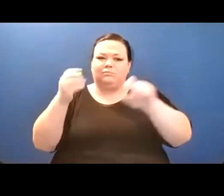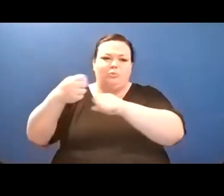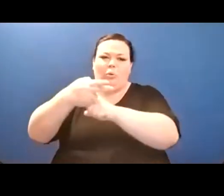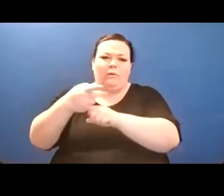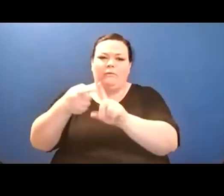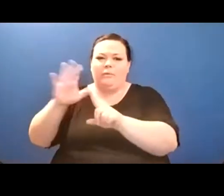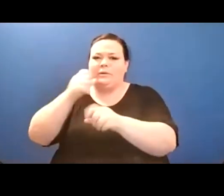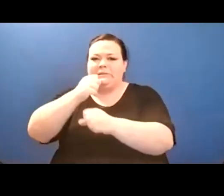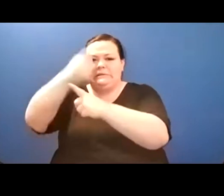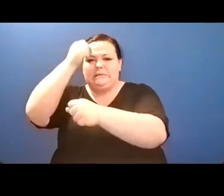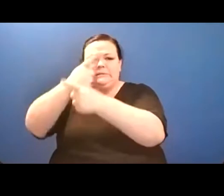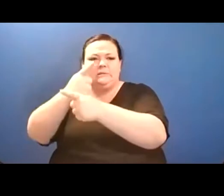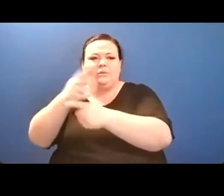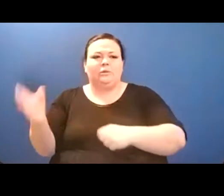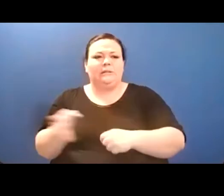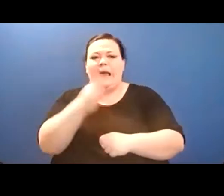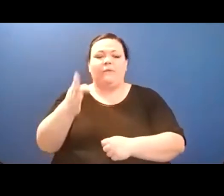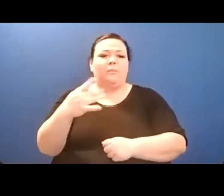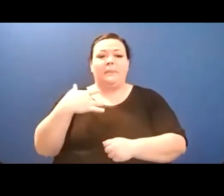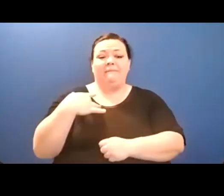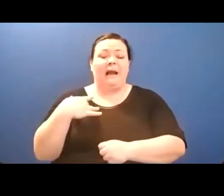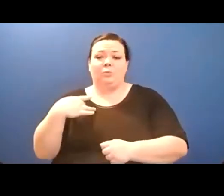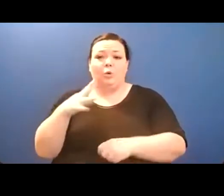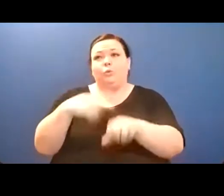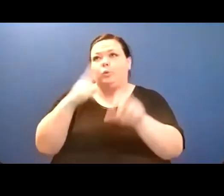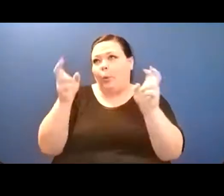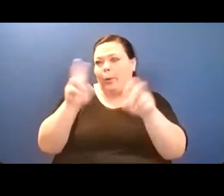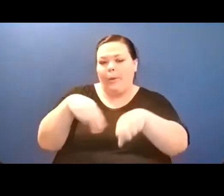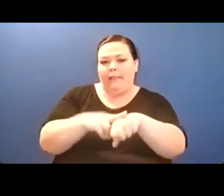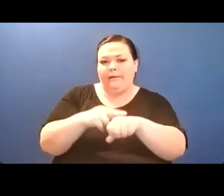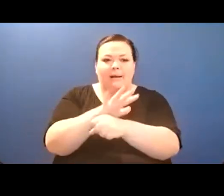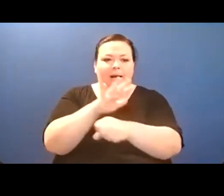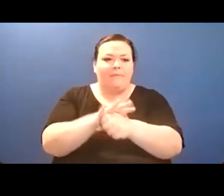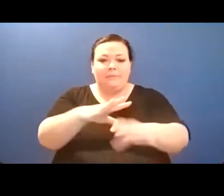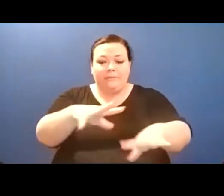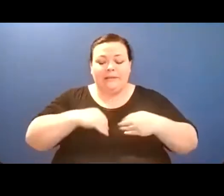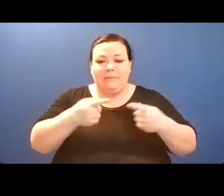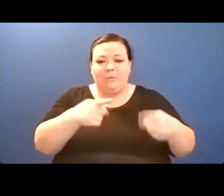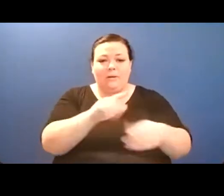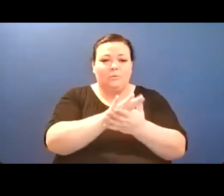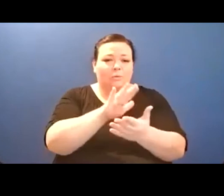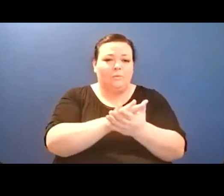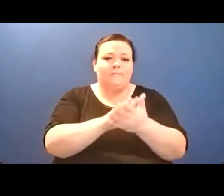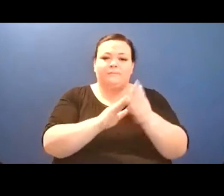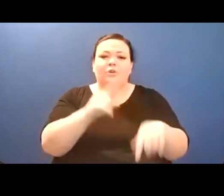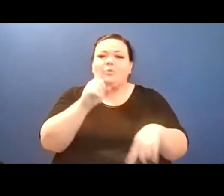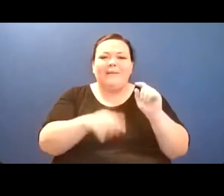and no one else can see it.// Well, you aren't the only one. Very soon, maybe even this year or the